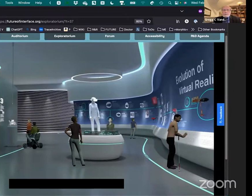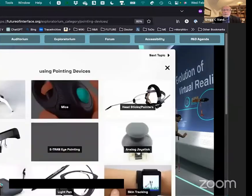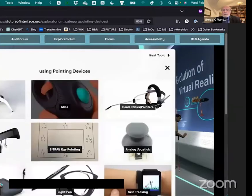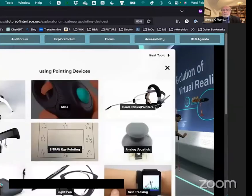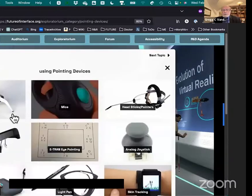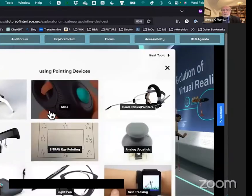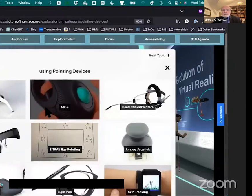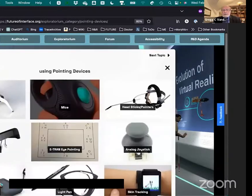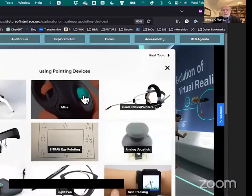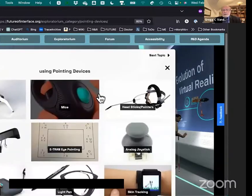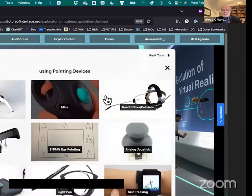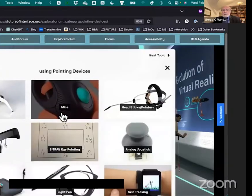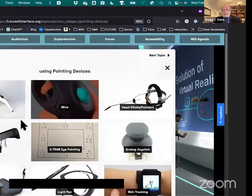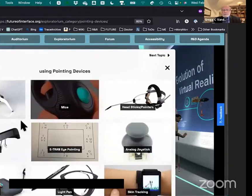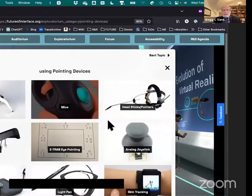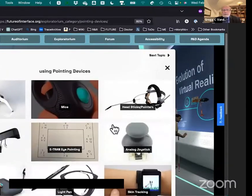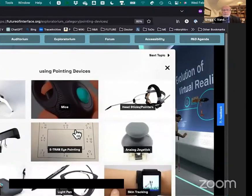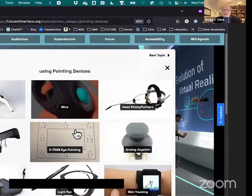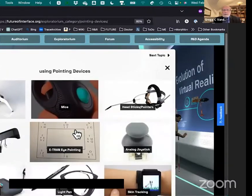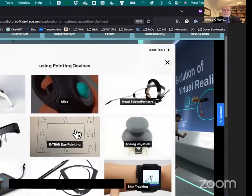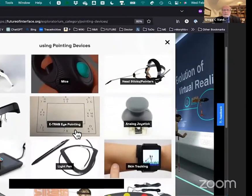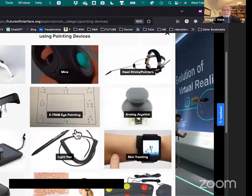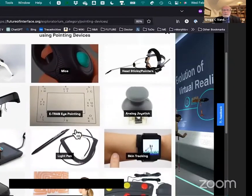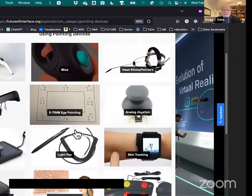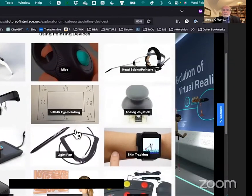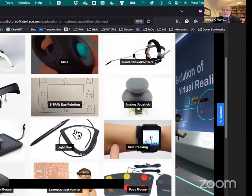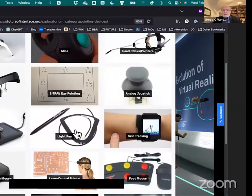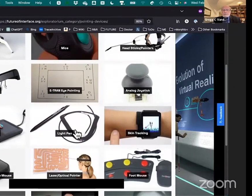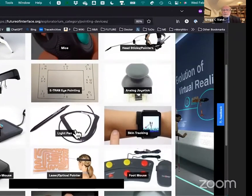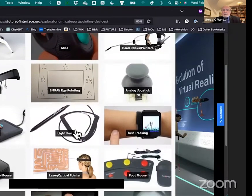on pointing devices showing the vast array of different ways that people have come up